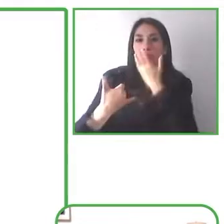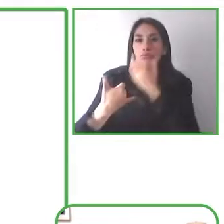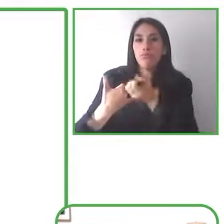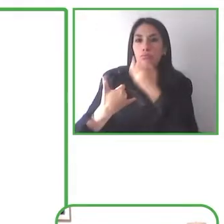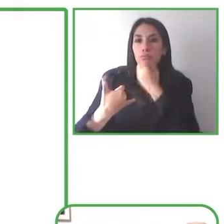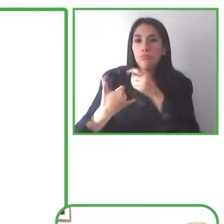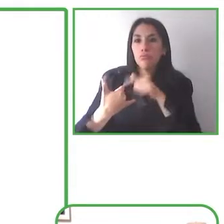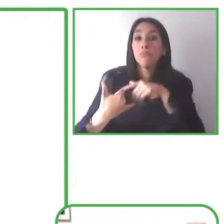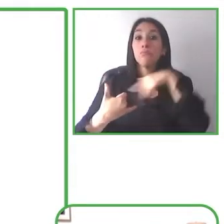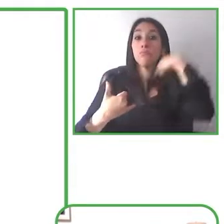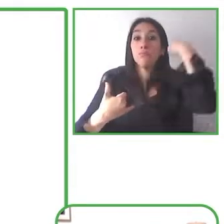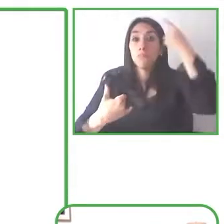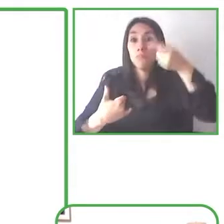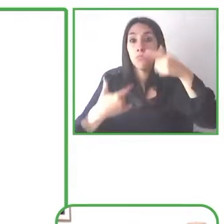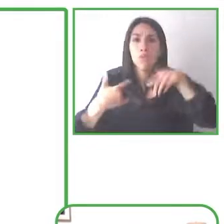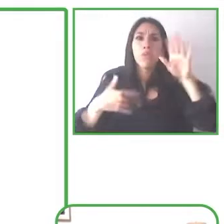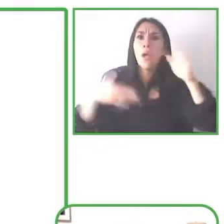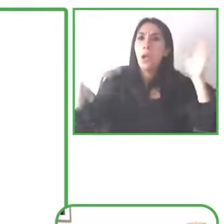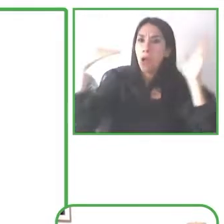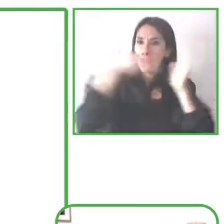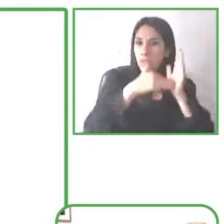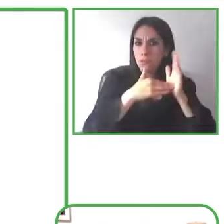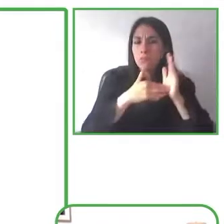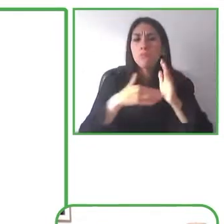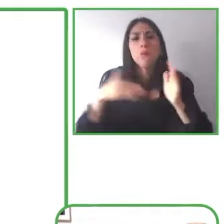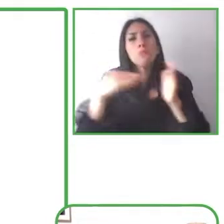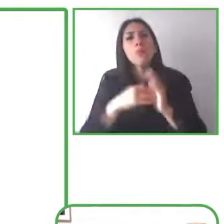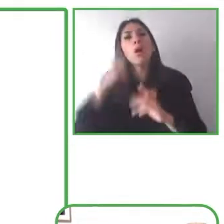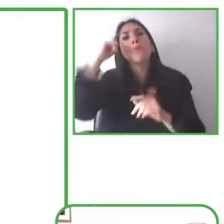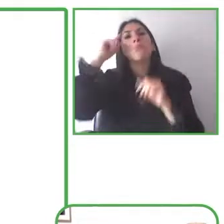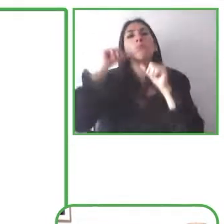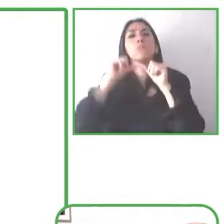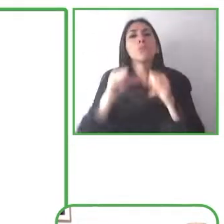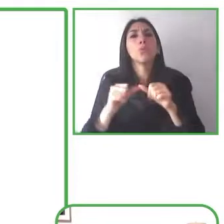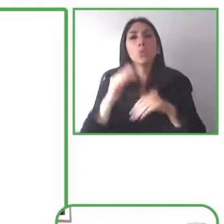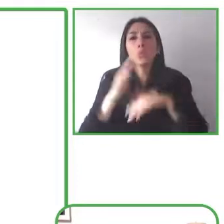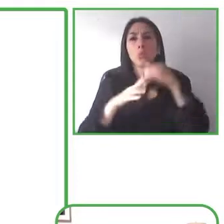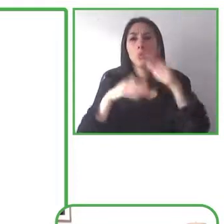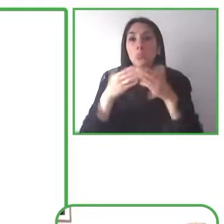transcribe was created by my colleagues Chuck, who's on the right in